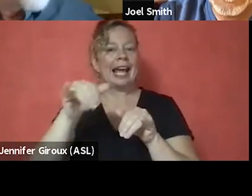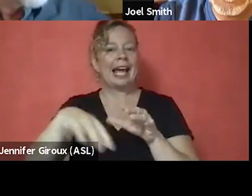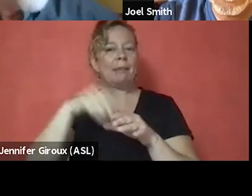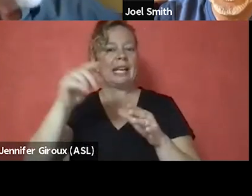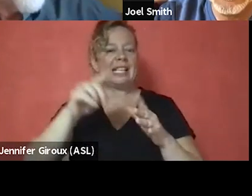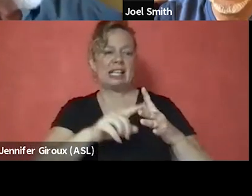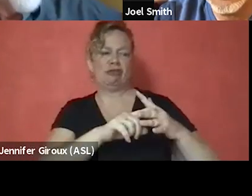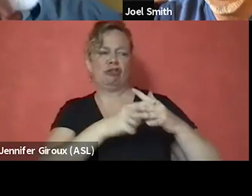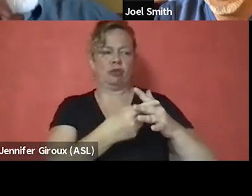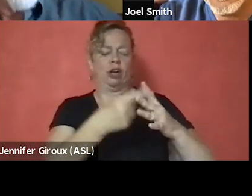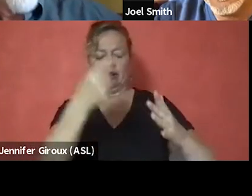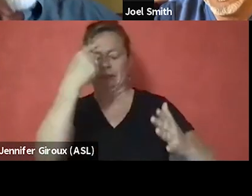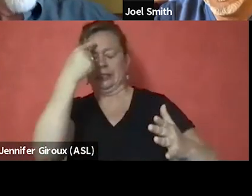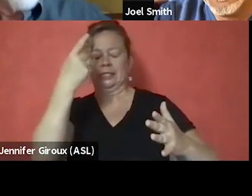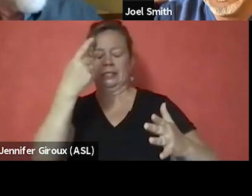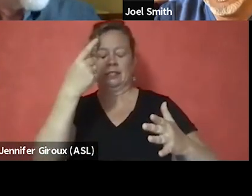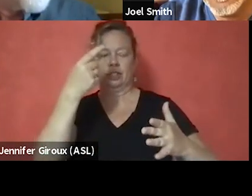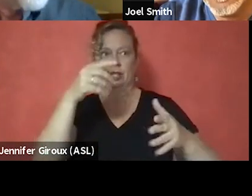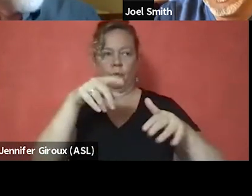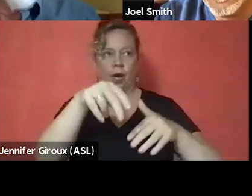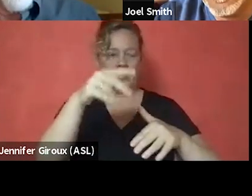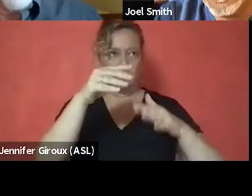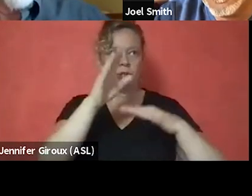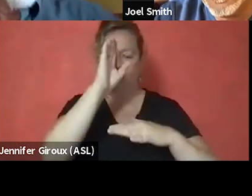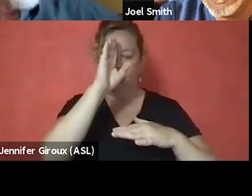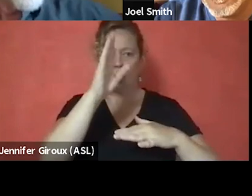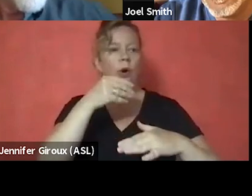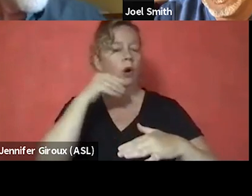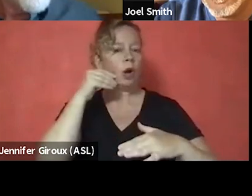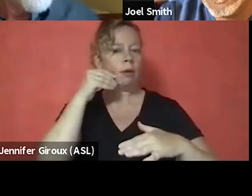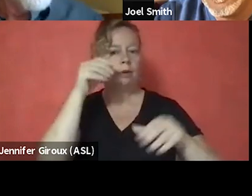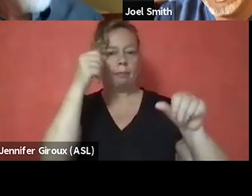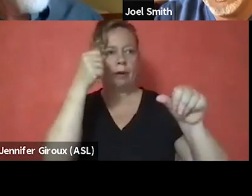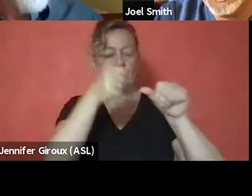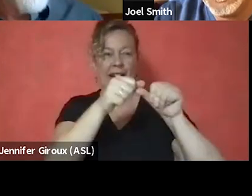And every time she walked into a sober home, she was reminded of jail. She couldn't live in a sober home.